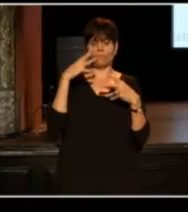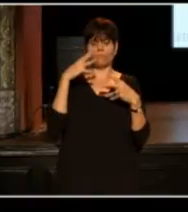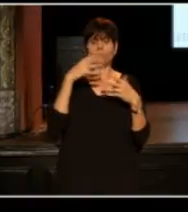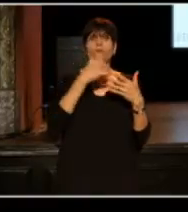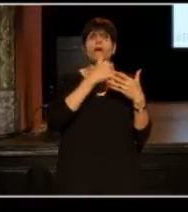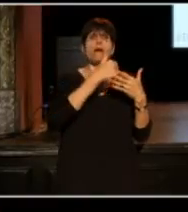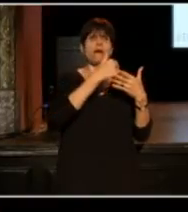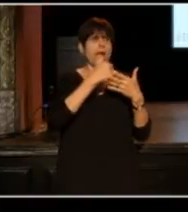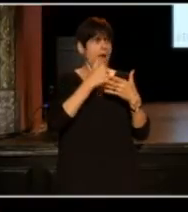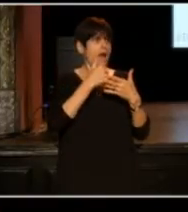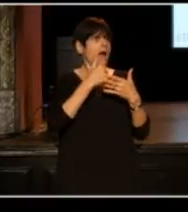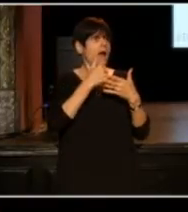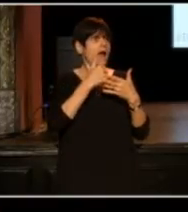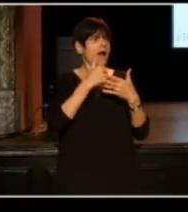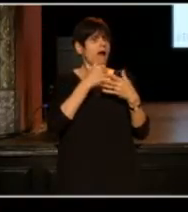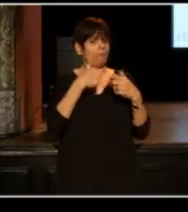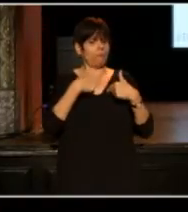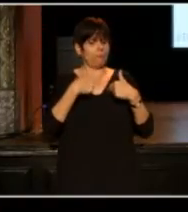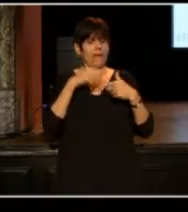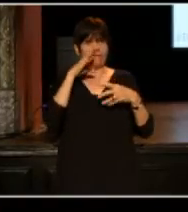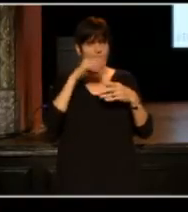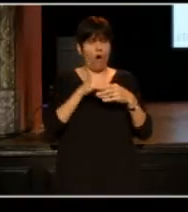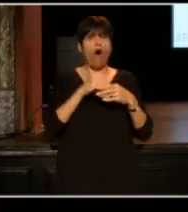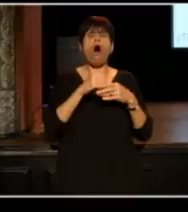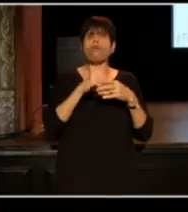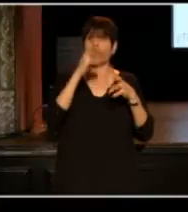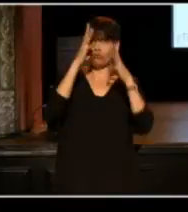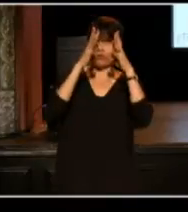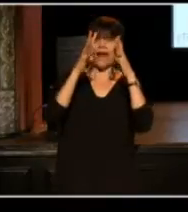a few of very interesting institutions and organizations.